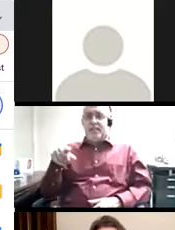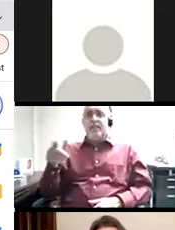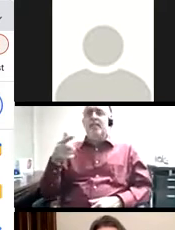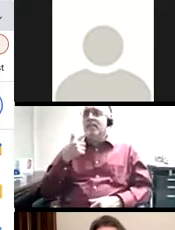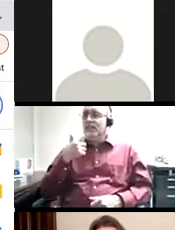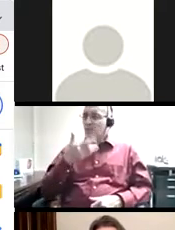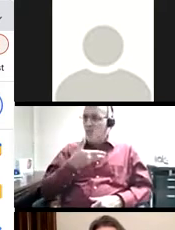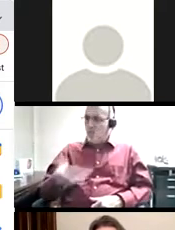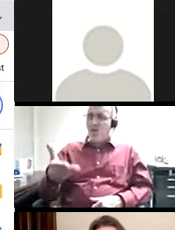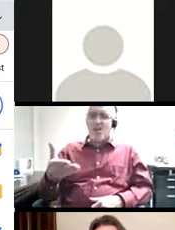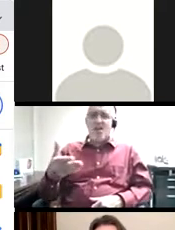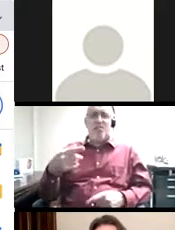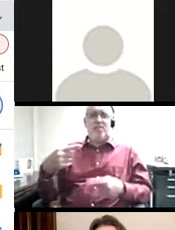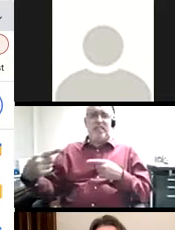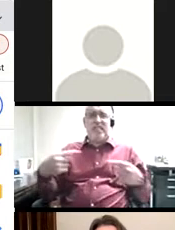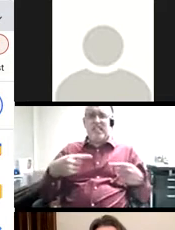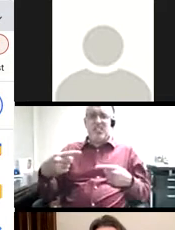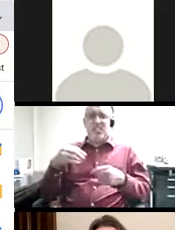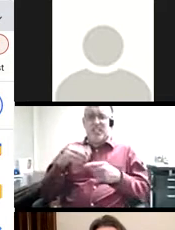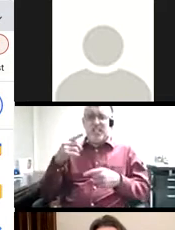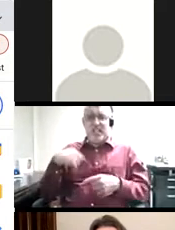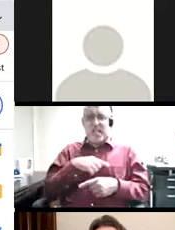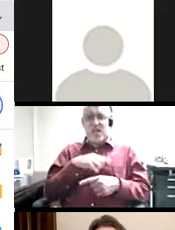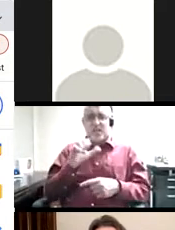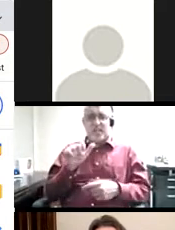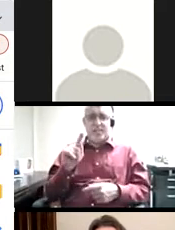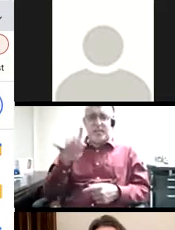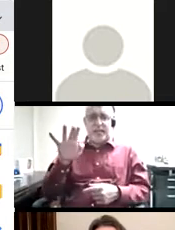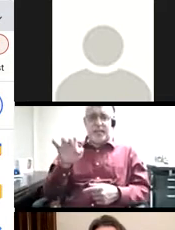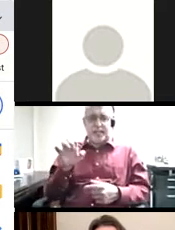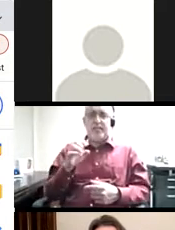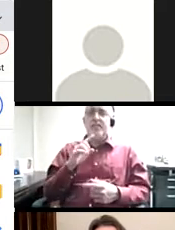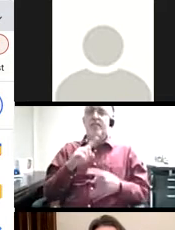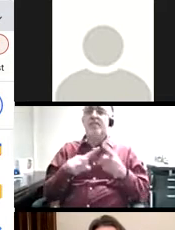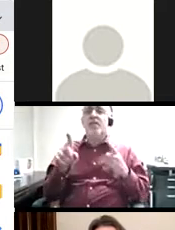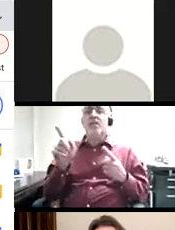Lorde's writings remind us to welcome tension in our spaces this has supported me in naming